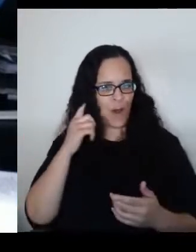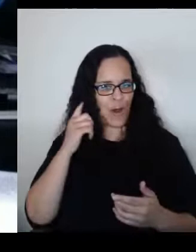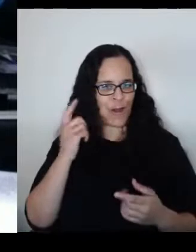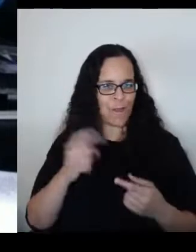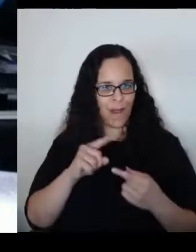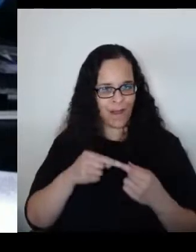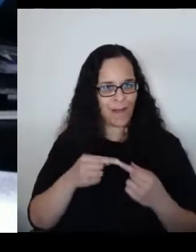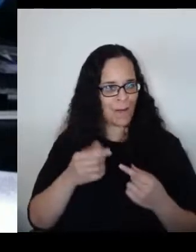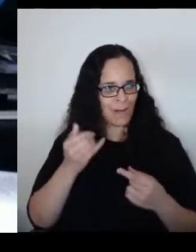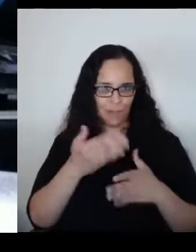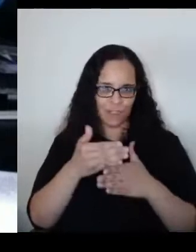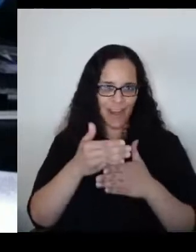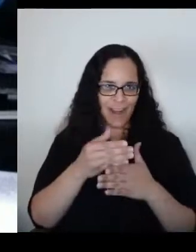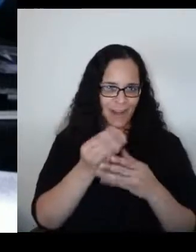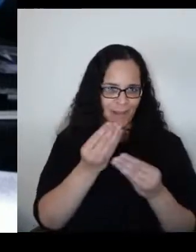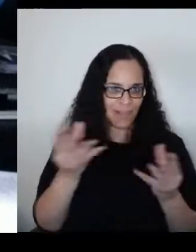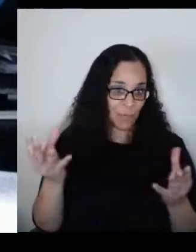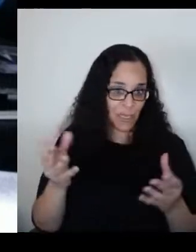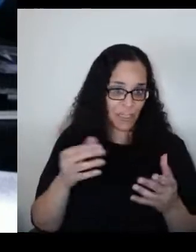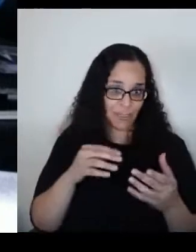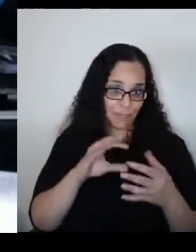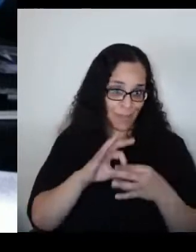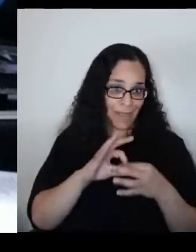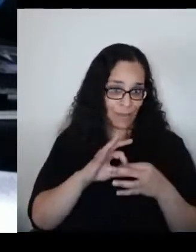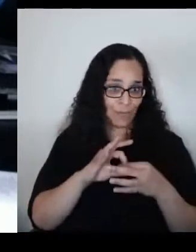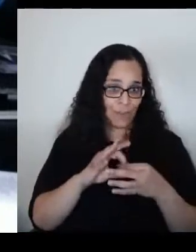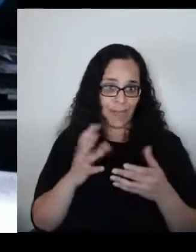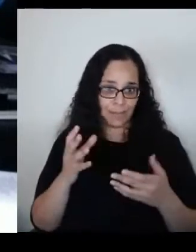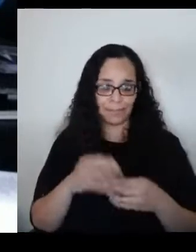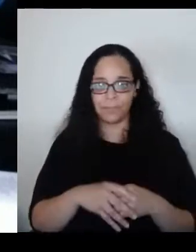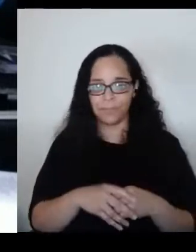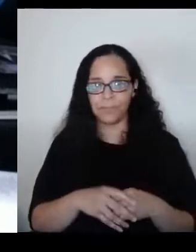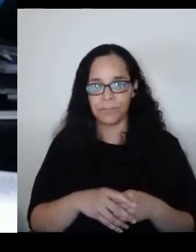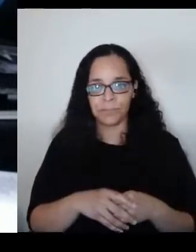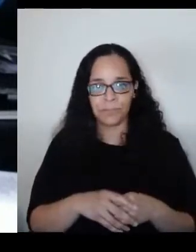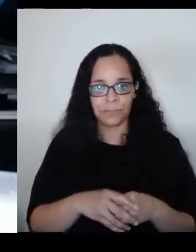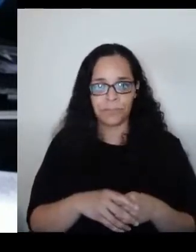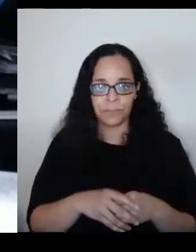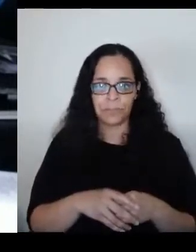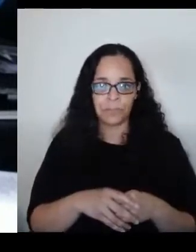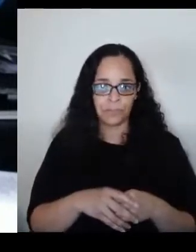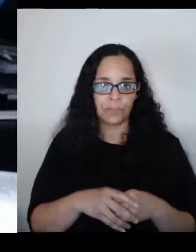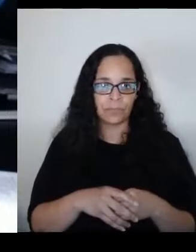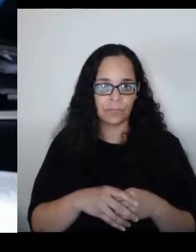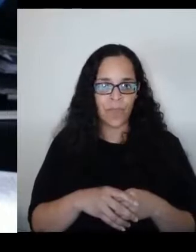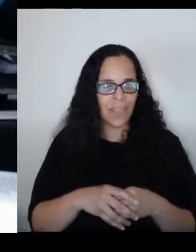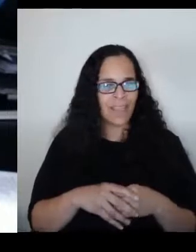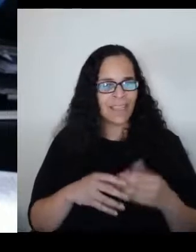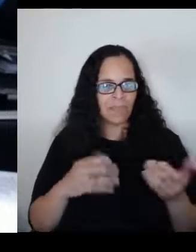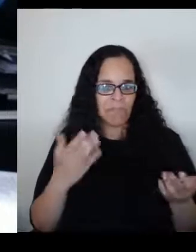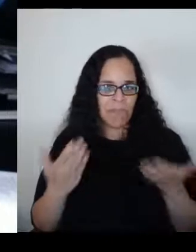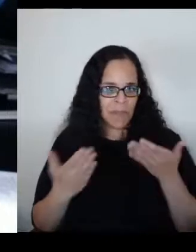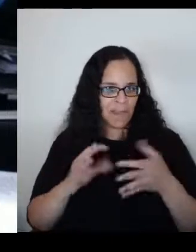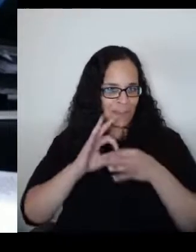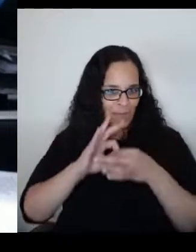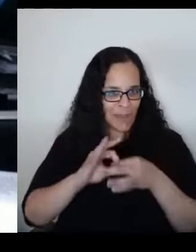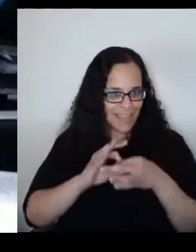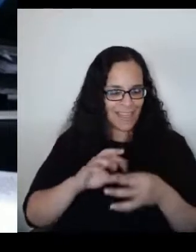Somehow the fact that it has to do with kinder and people do know what a kindergarten is.